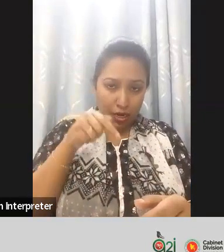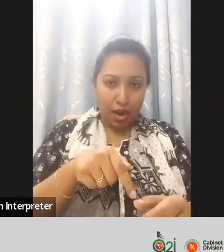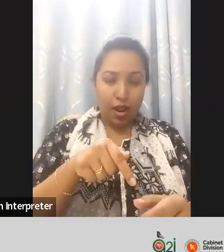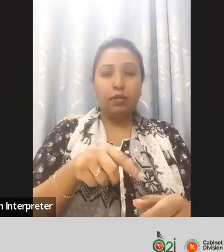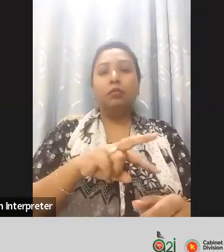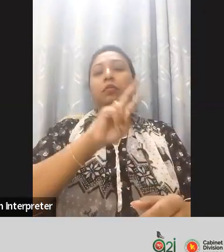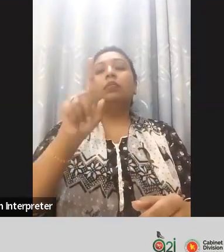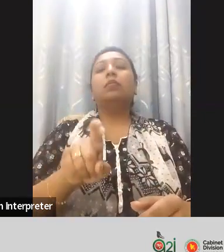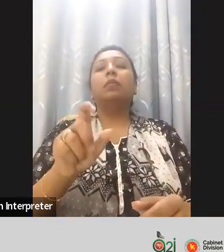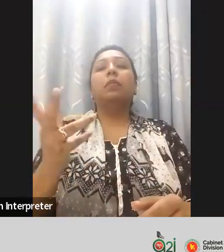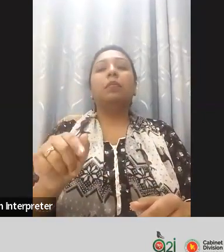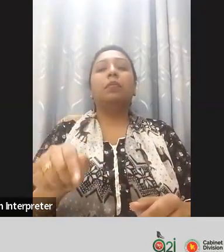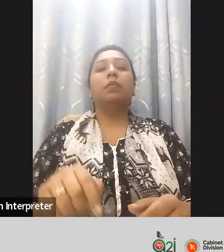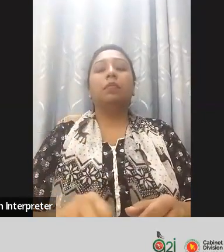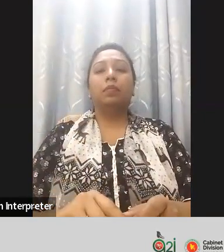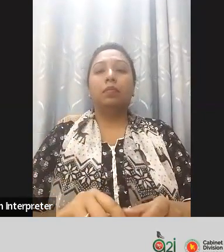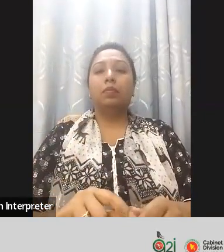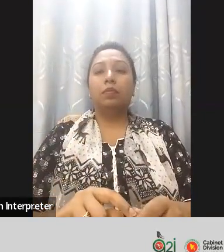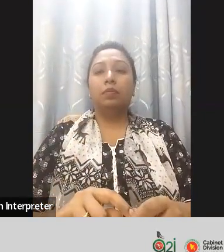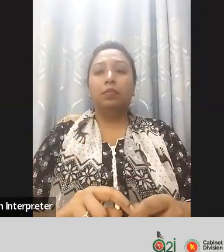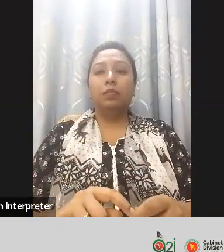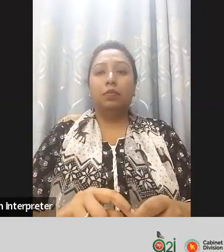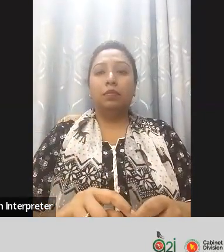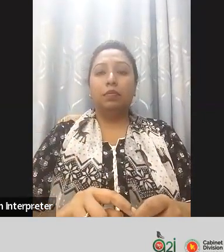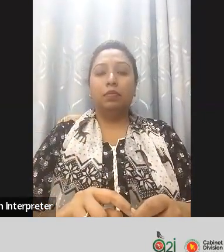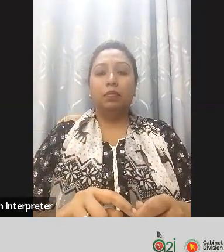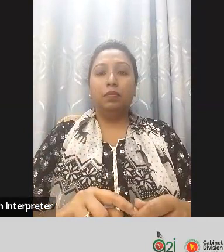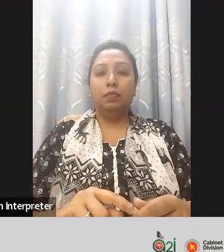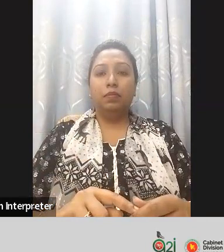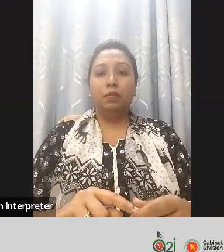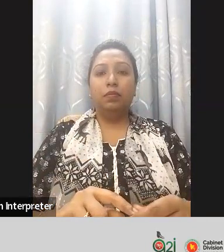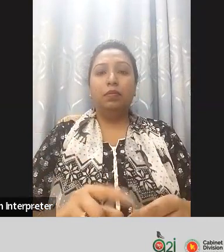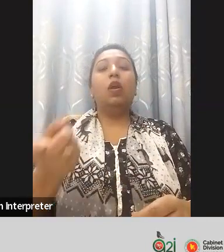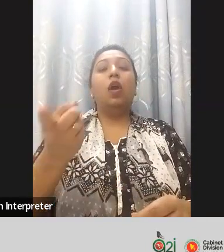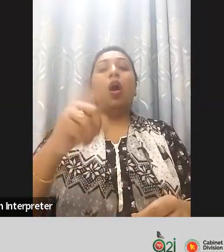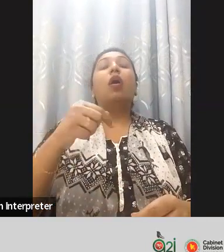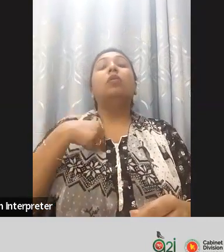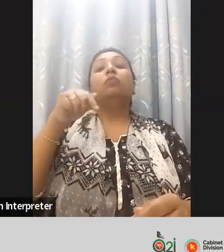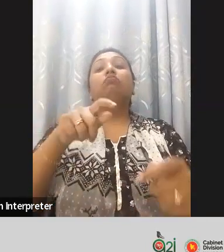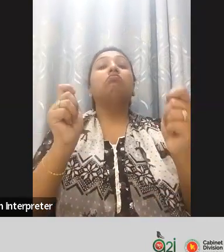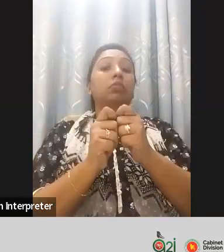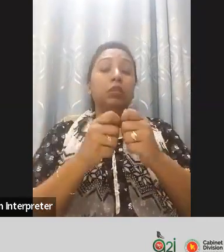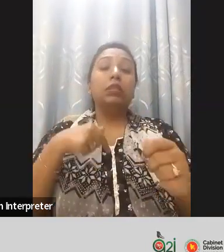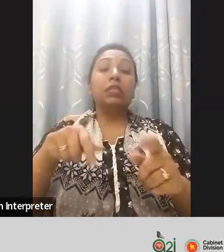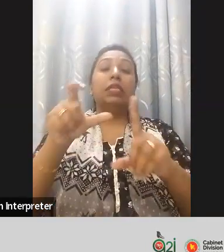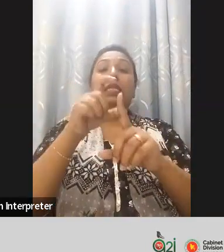how can we or any comments on the digital inclusion and accessibility for the future